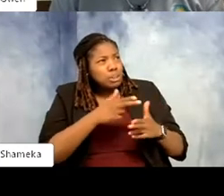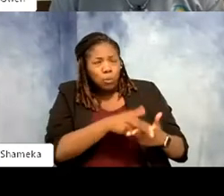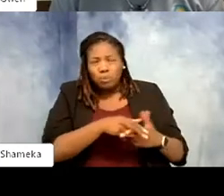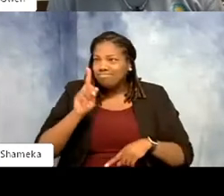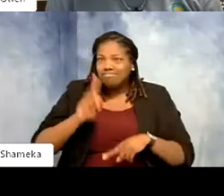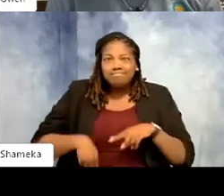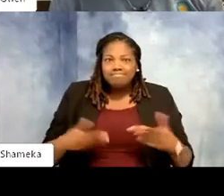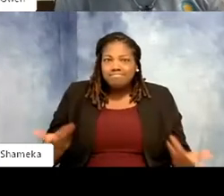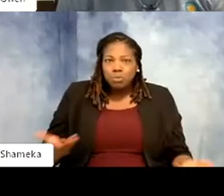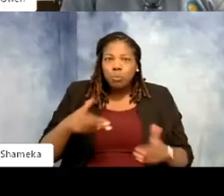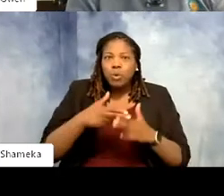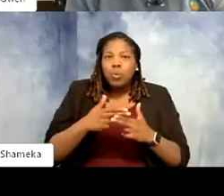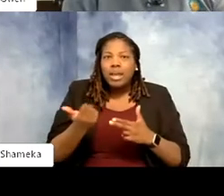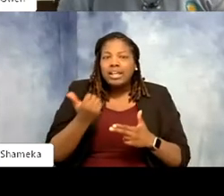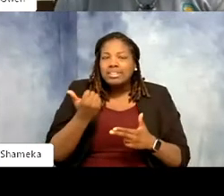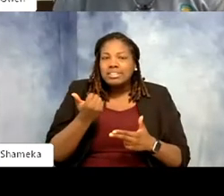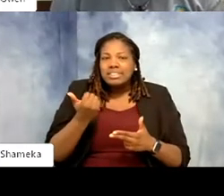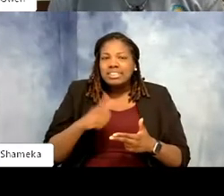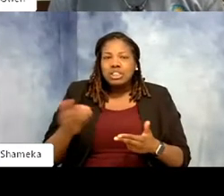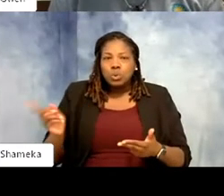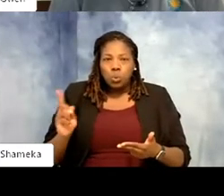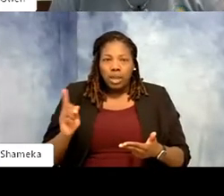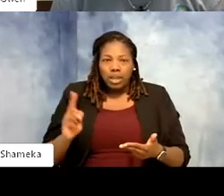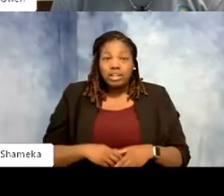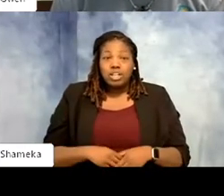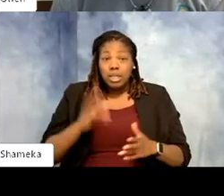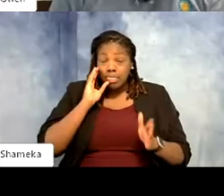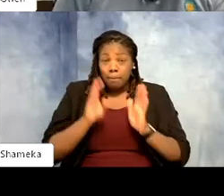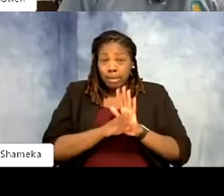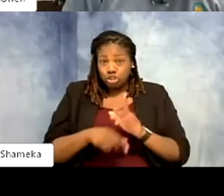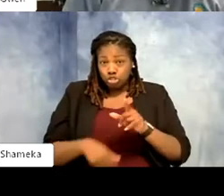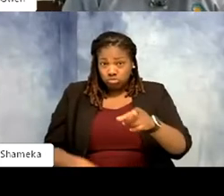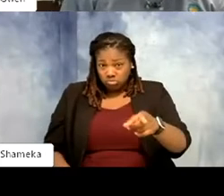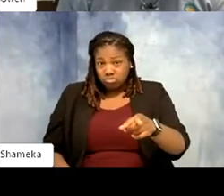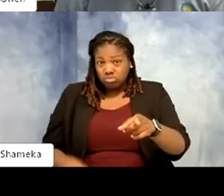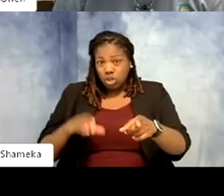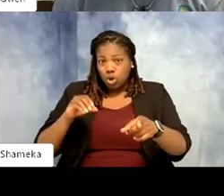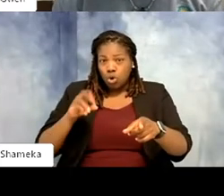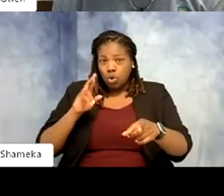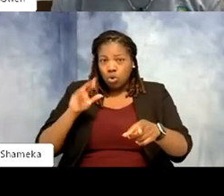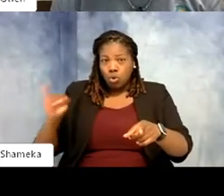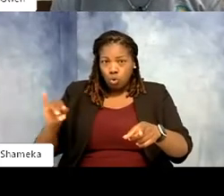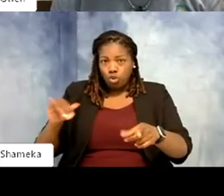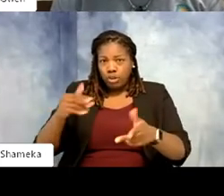of something going on. Like this here is a Kori getting the weight on a scale. And it's something